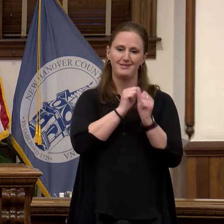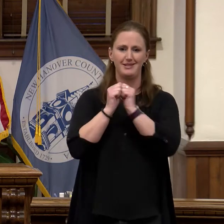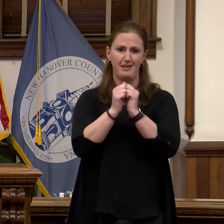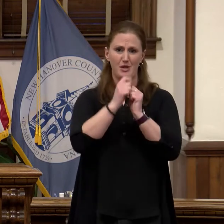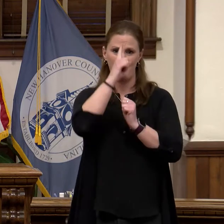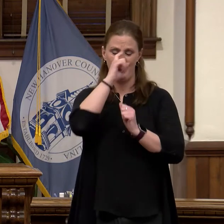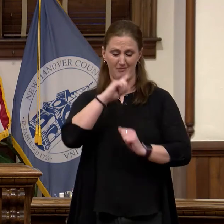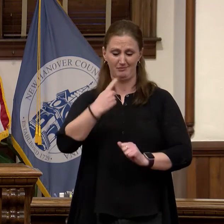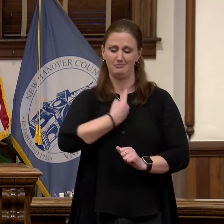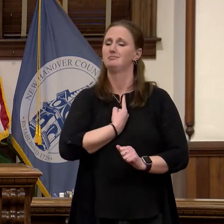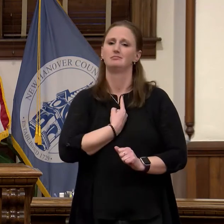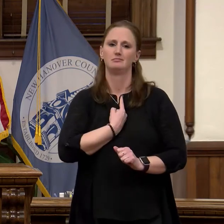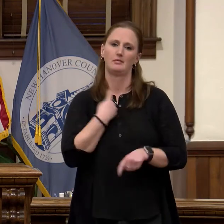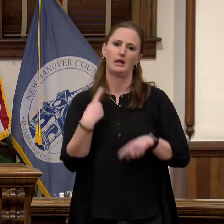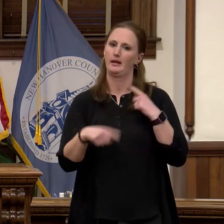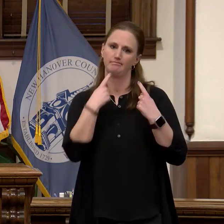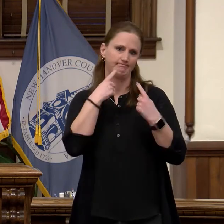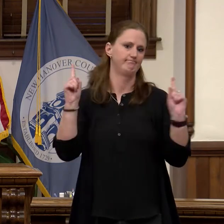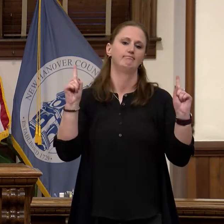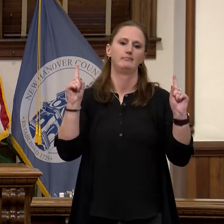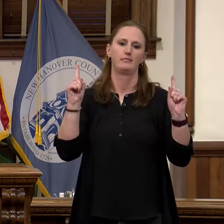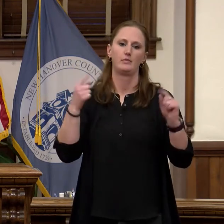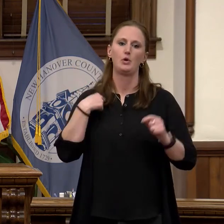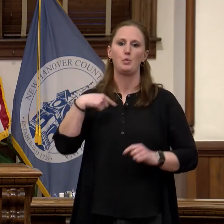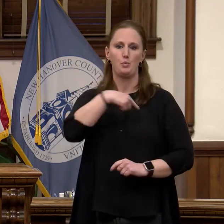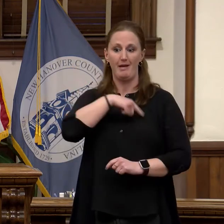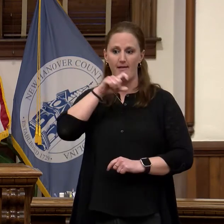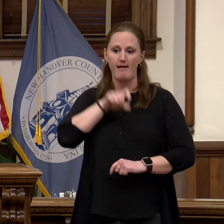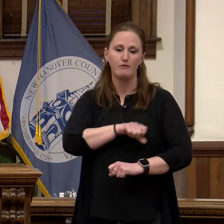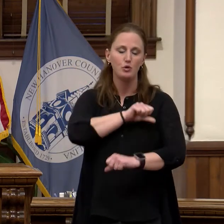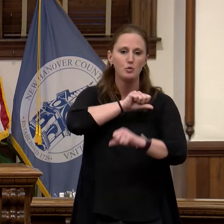alone. We all have to work together, focus on a